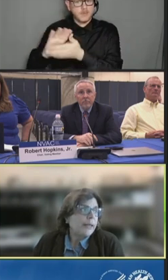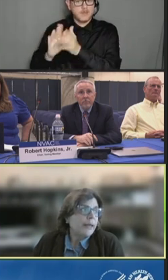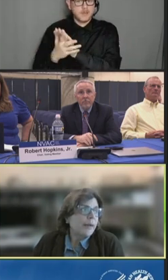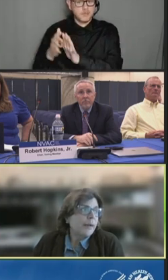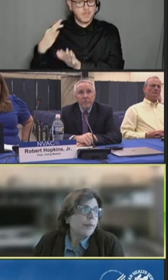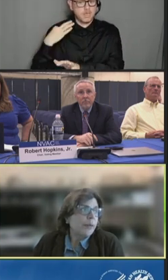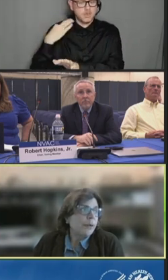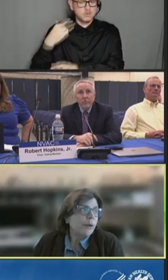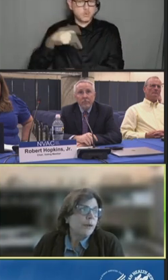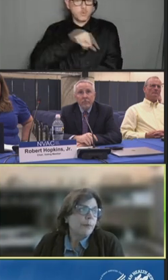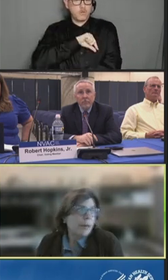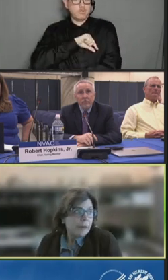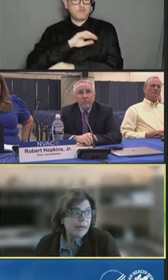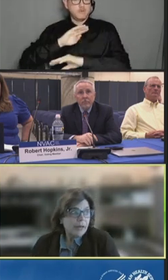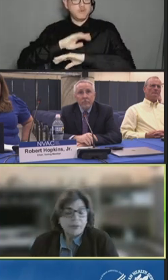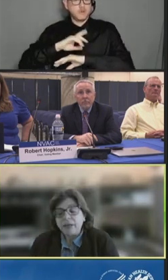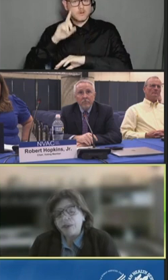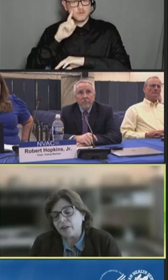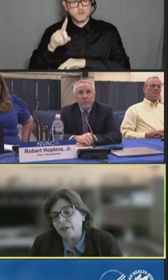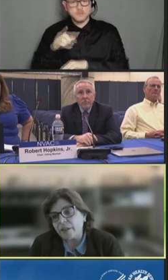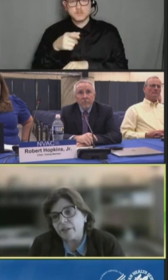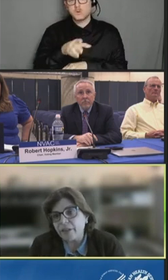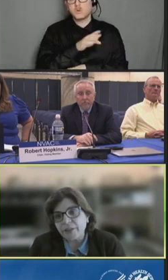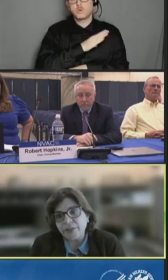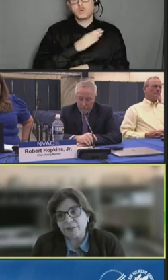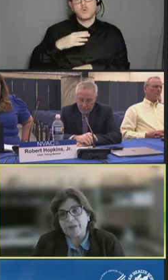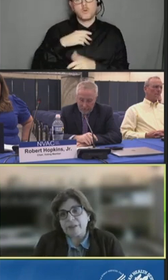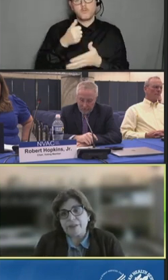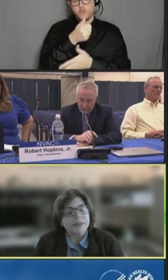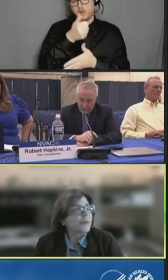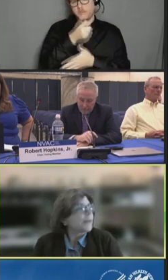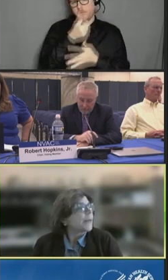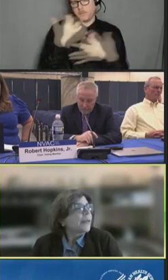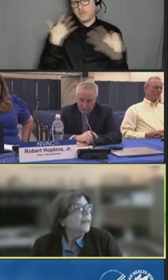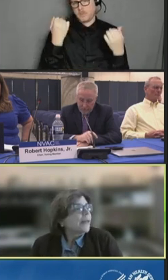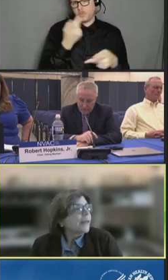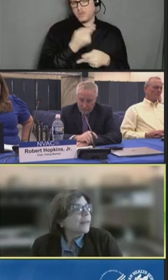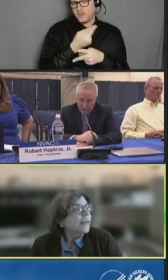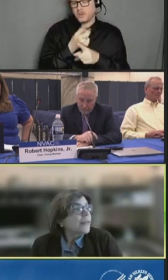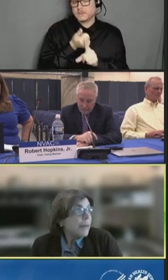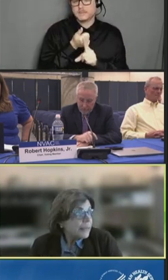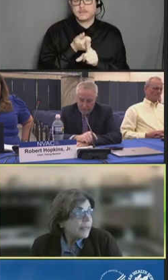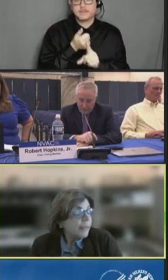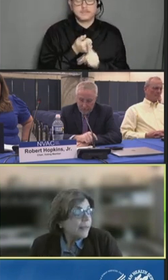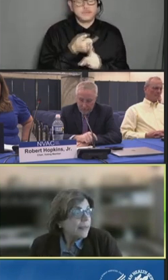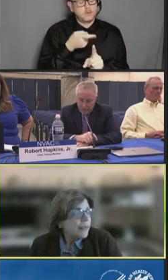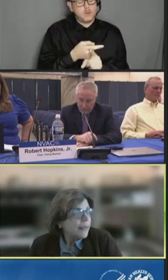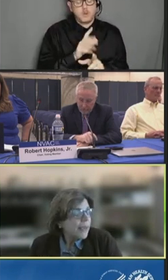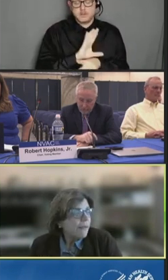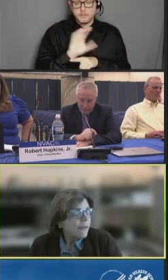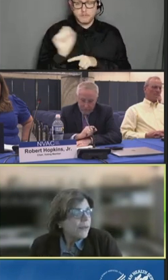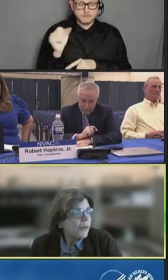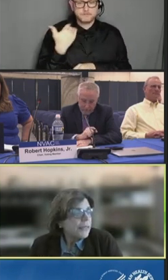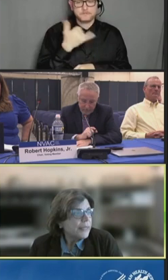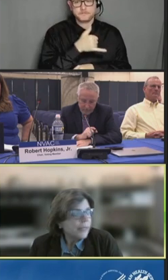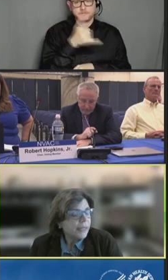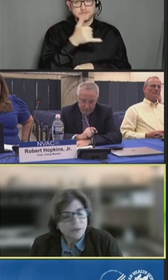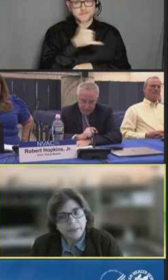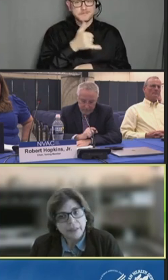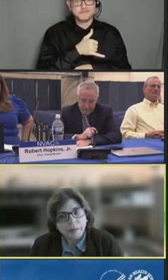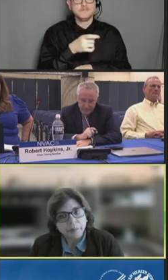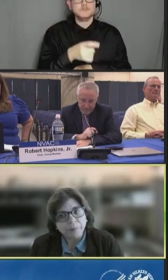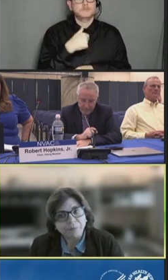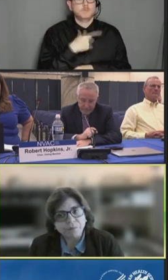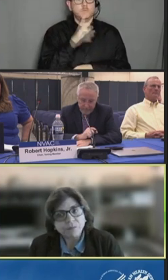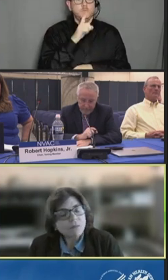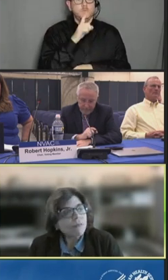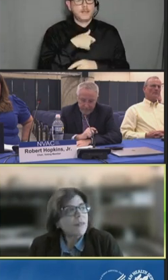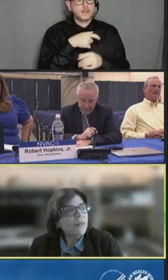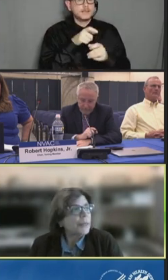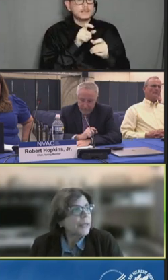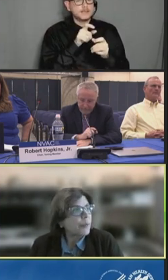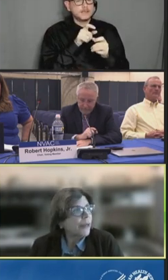And the Bureau of Primary Healthcare is amazing, and they have a very detailed update.